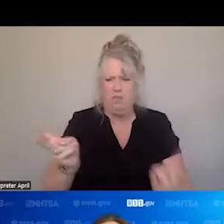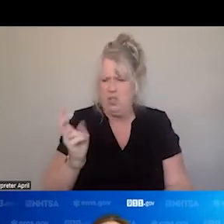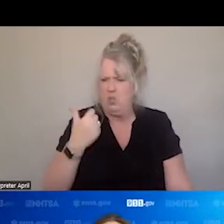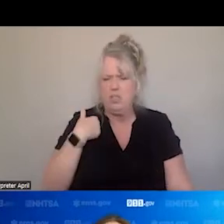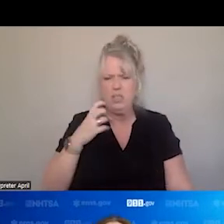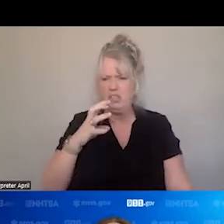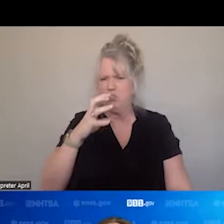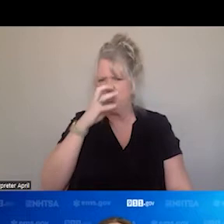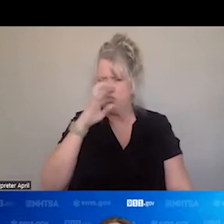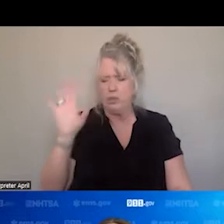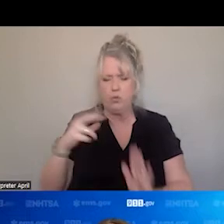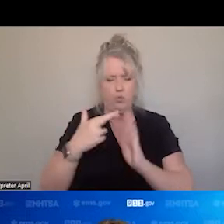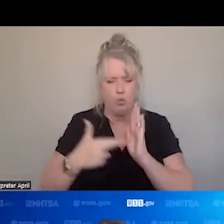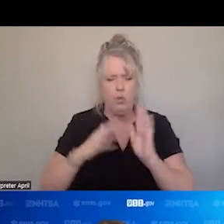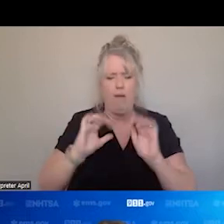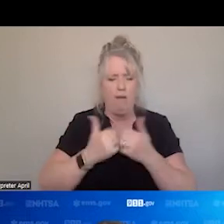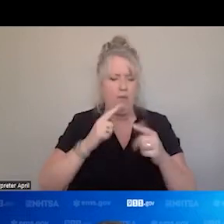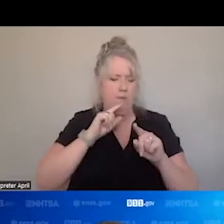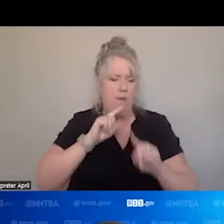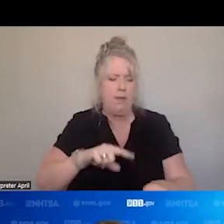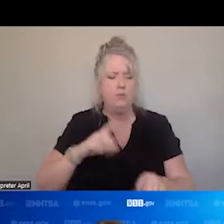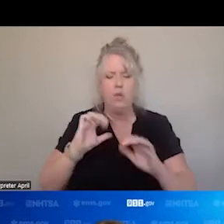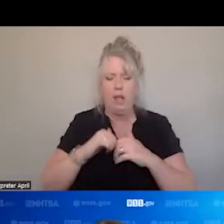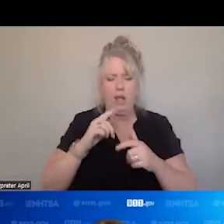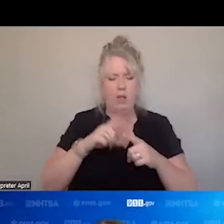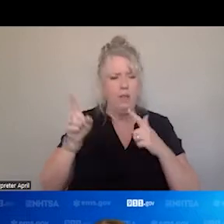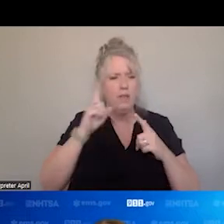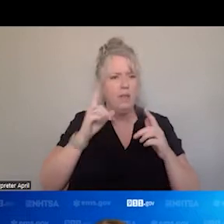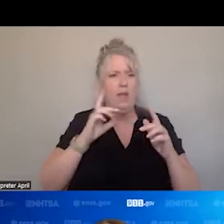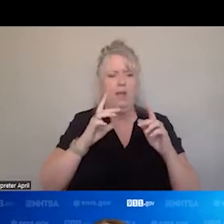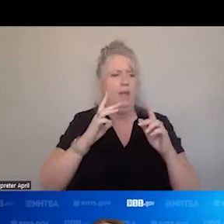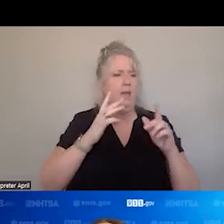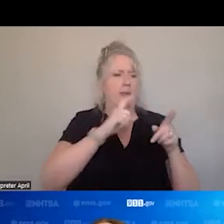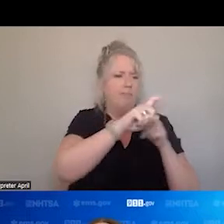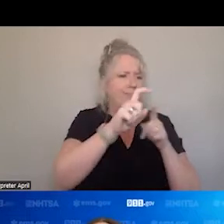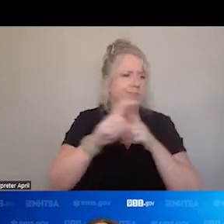THEY NEED TO ANSWER. AND START TO DISTRIBUTE THE CALLS TO FIRST RESPONDERS, AND GET HELP ON